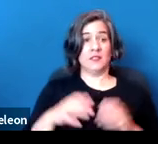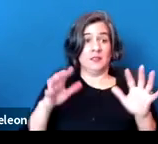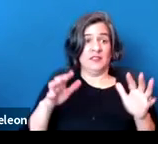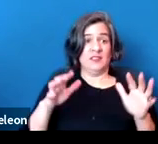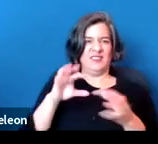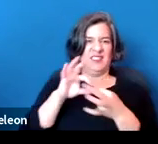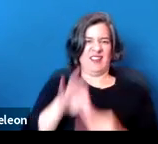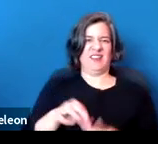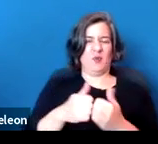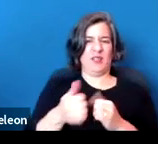Thank you very much, Sydney.